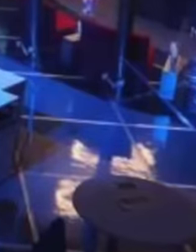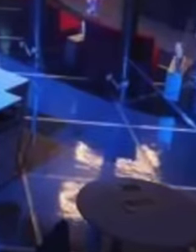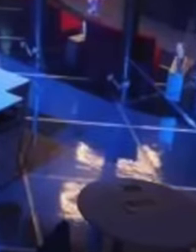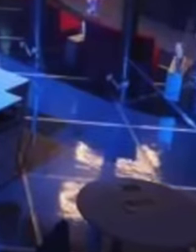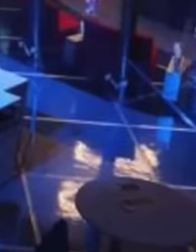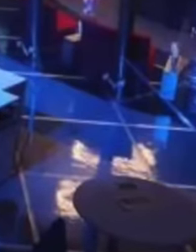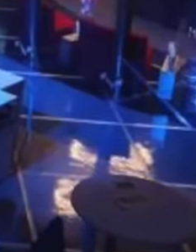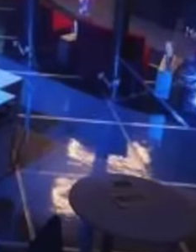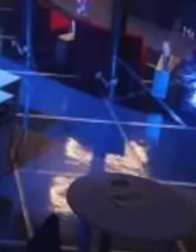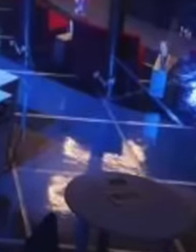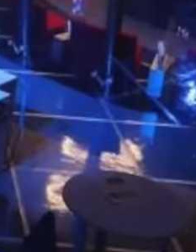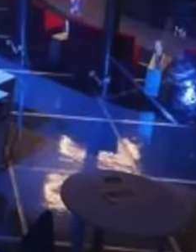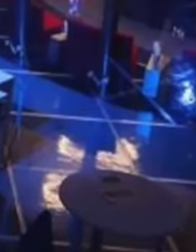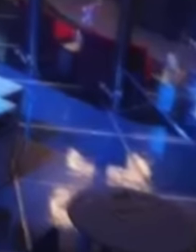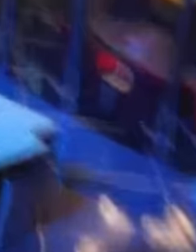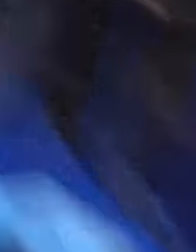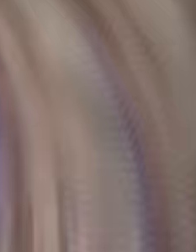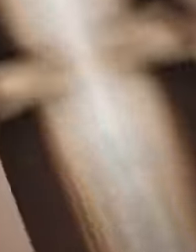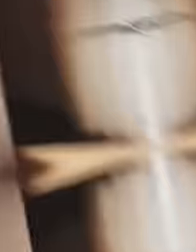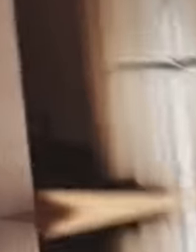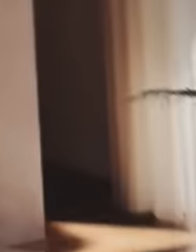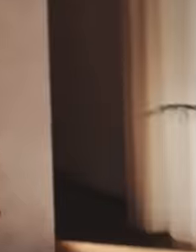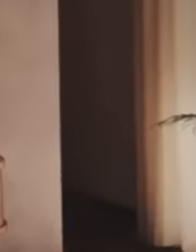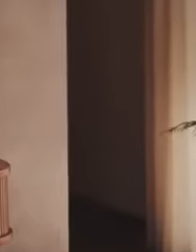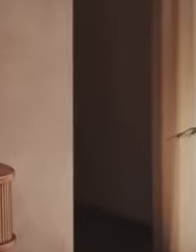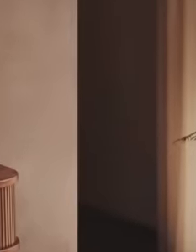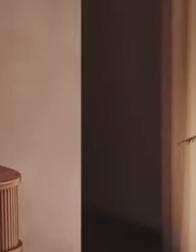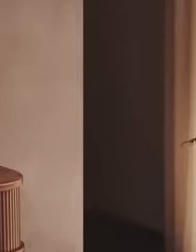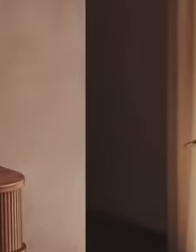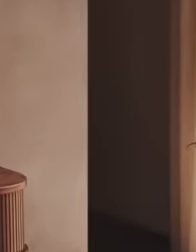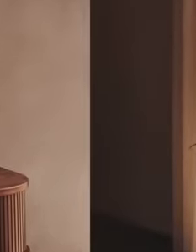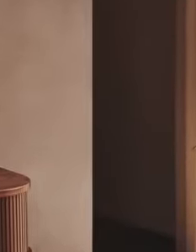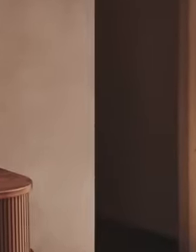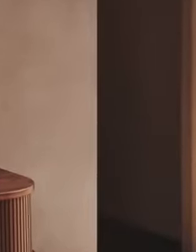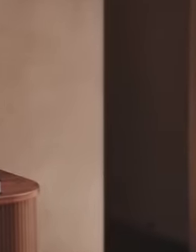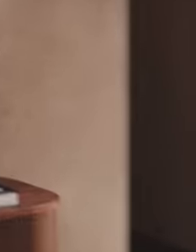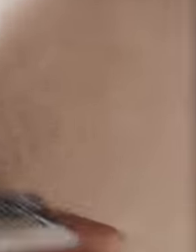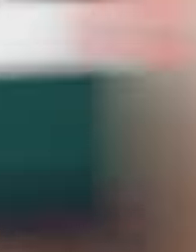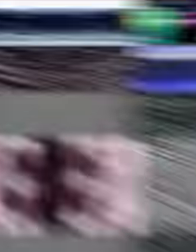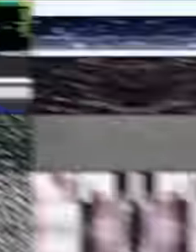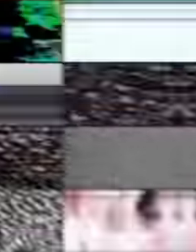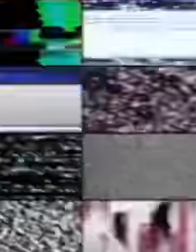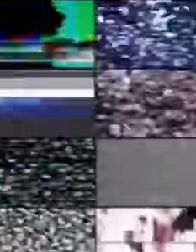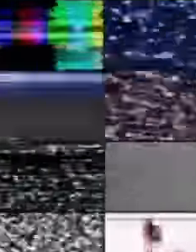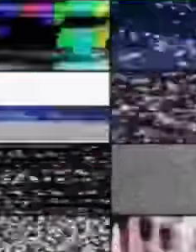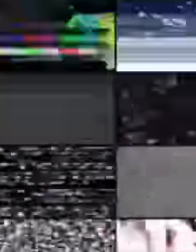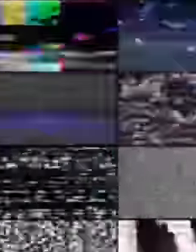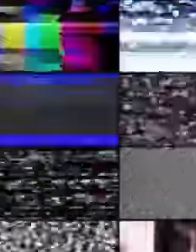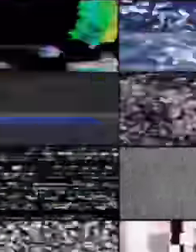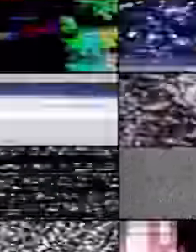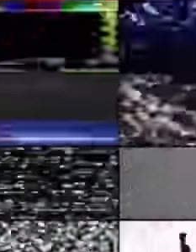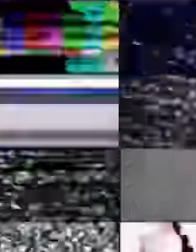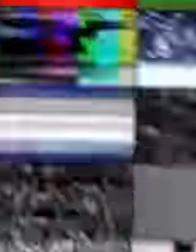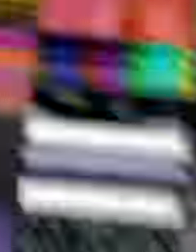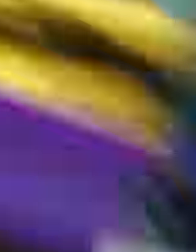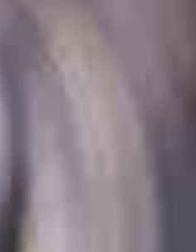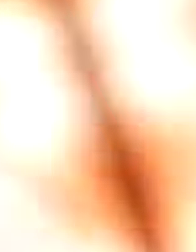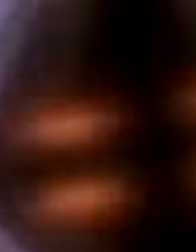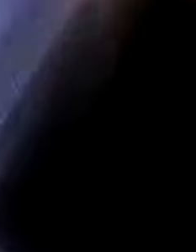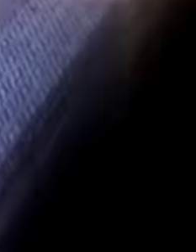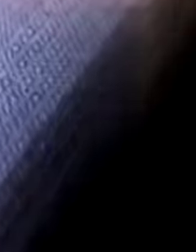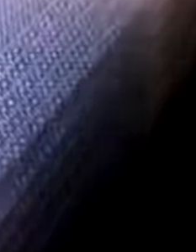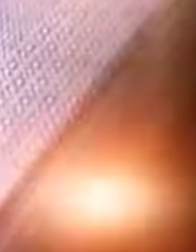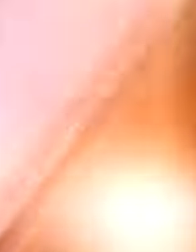Televisa TV Azteca newspaper Al Reforma among others are very upset because they currently do not